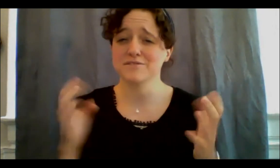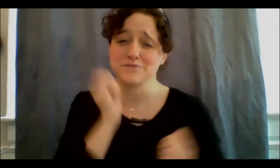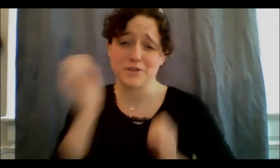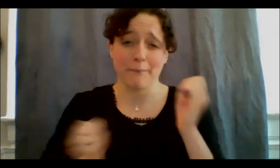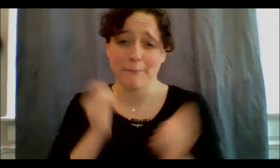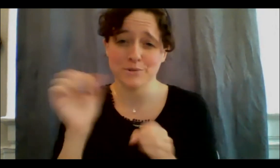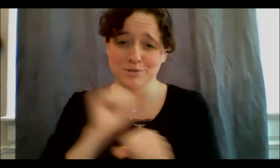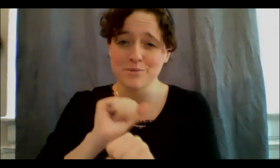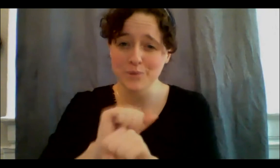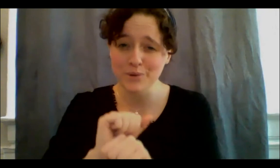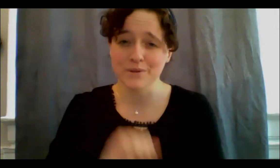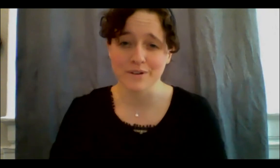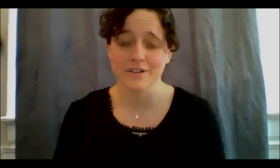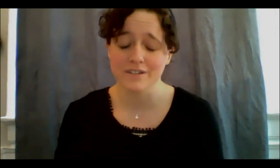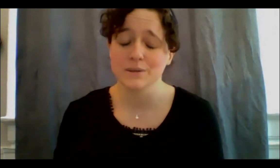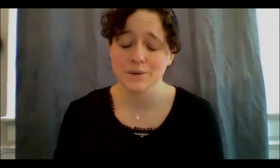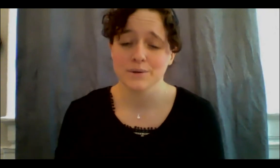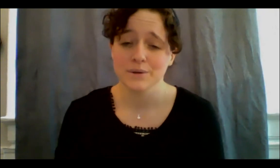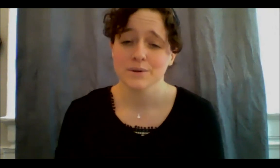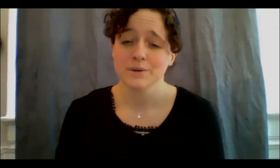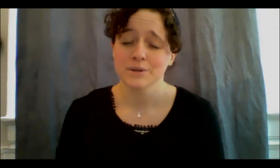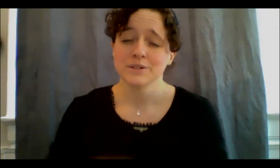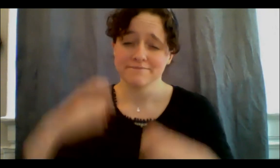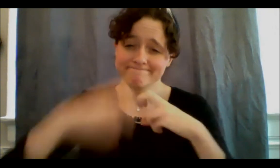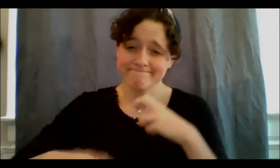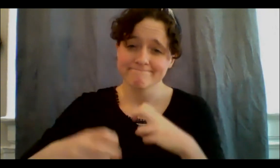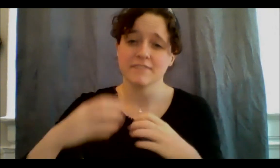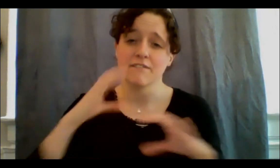conversations that are transparent and honest, and that this has